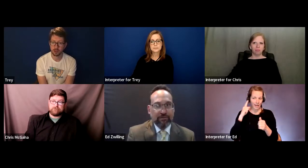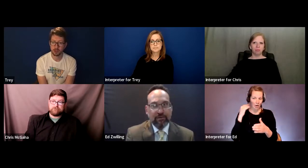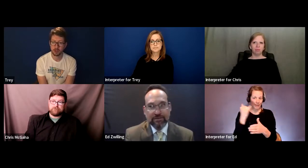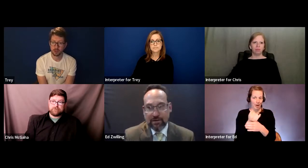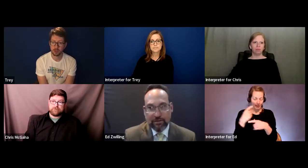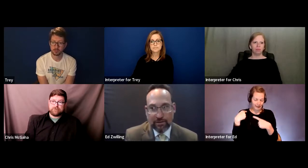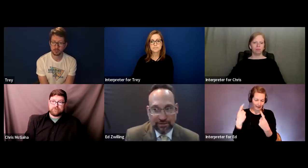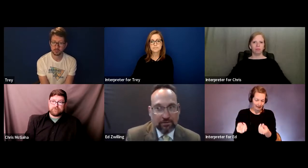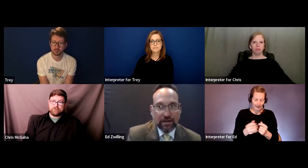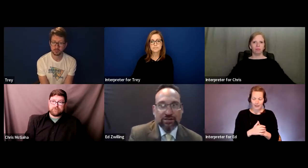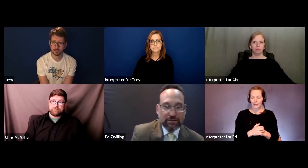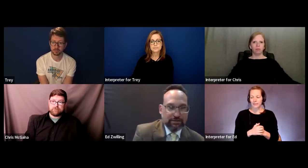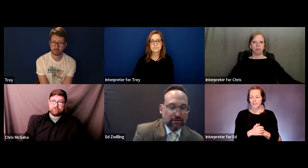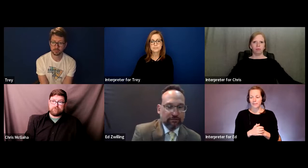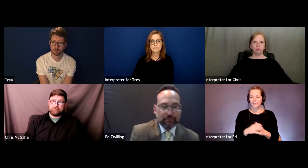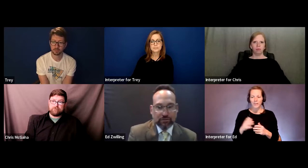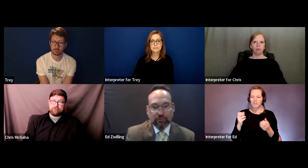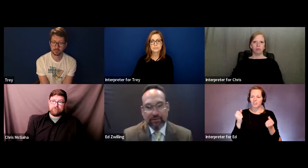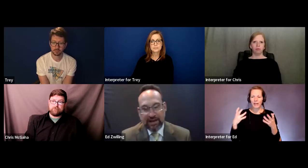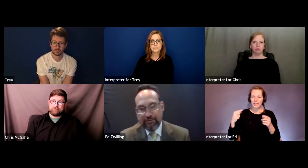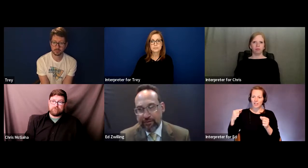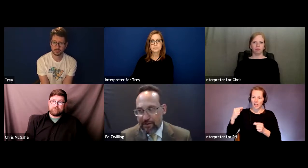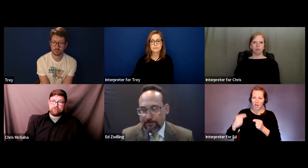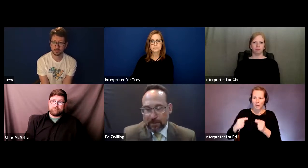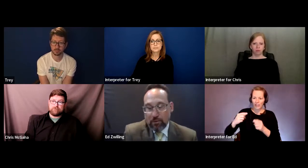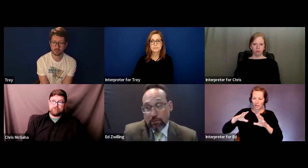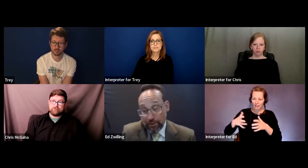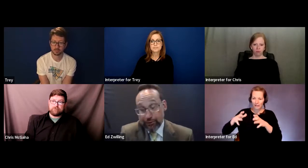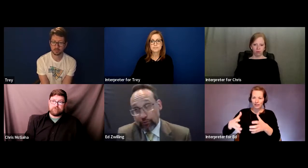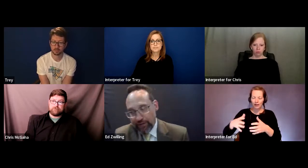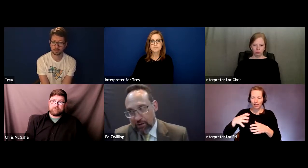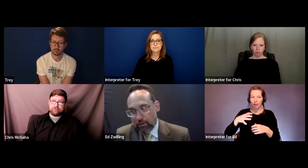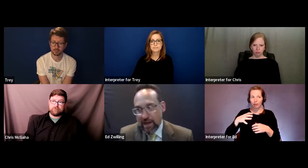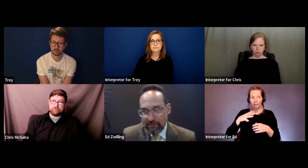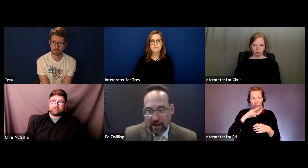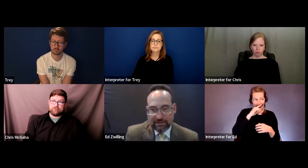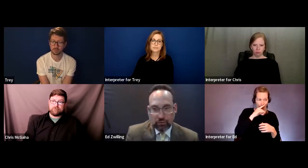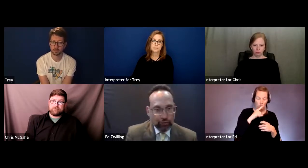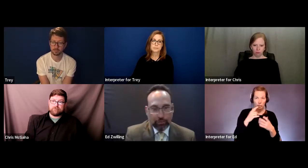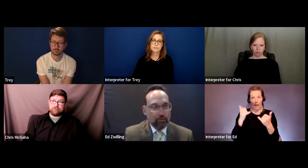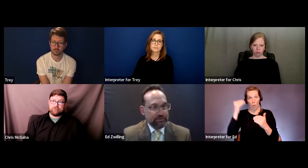And there are generations of children that have or adults now who have high school diplomas